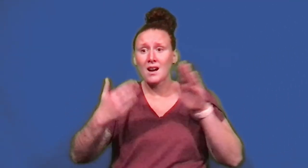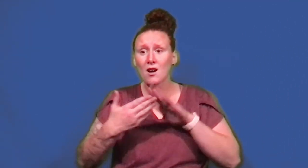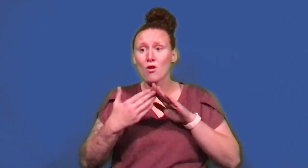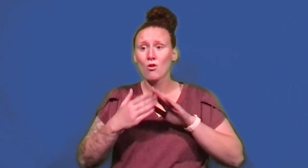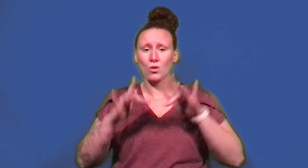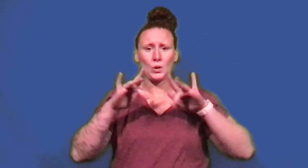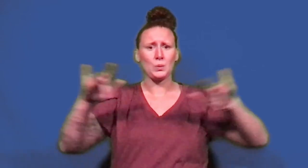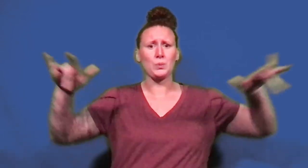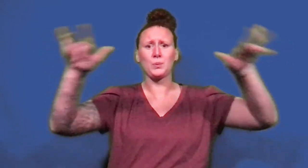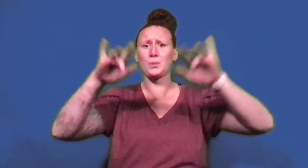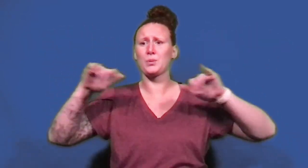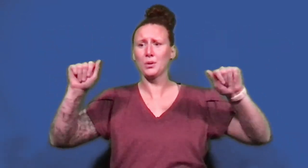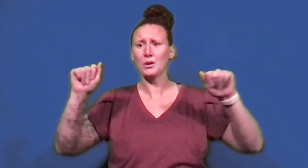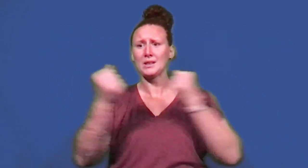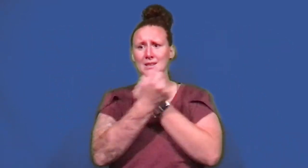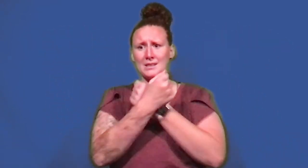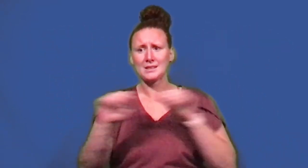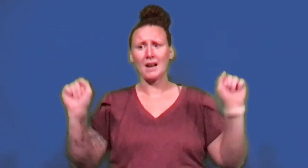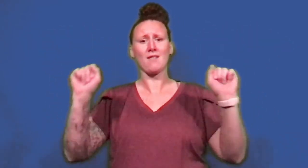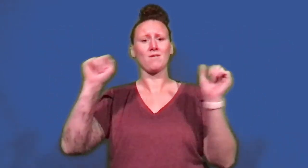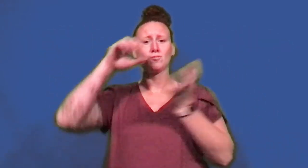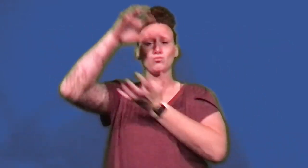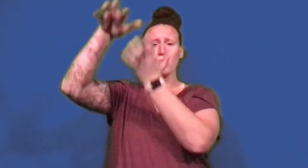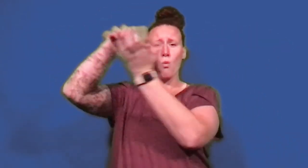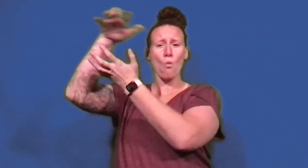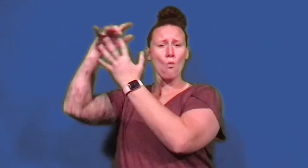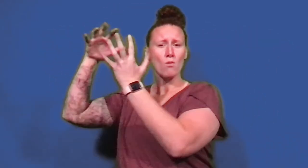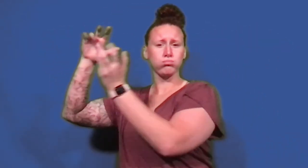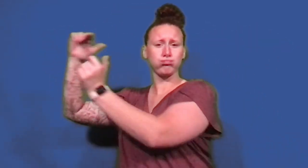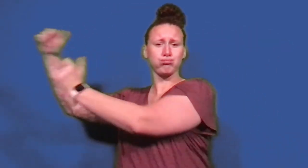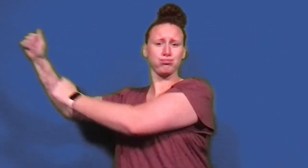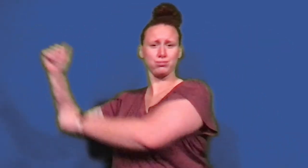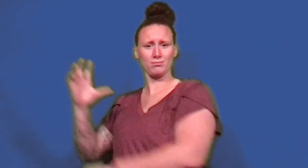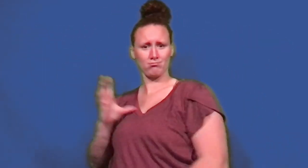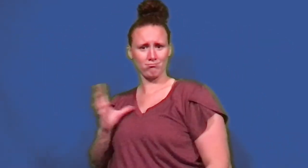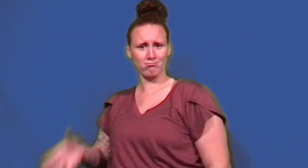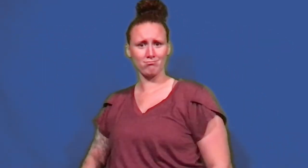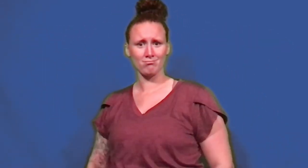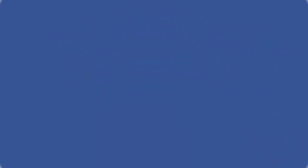Little Town is all clear. The storm has passed.